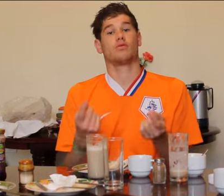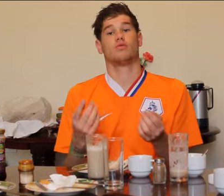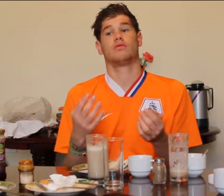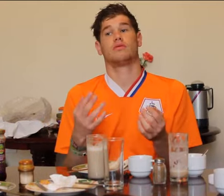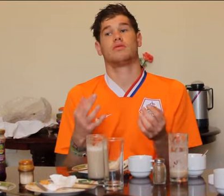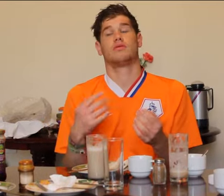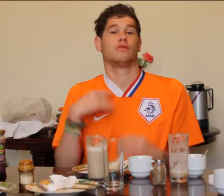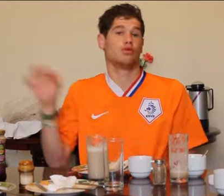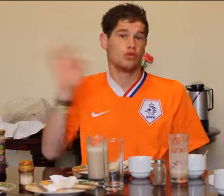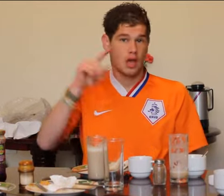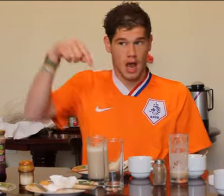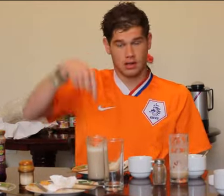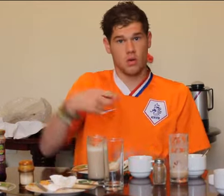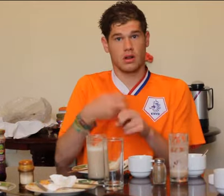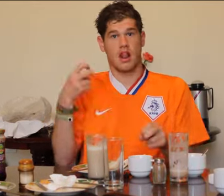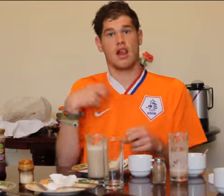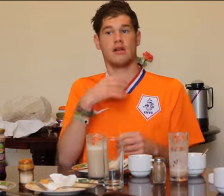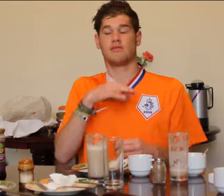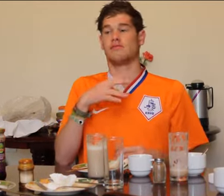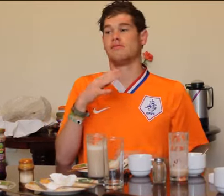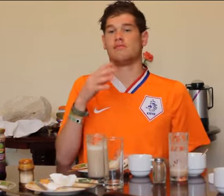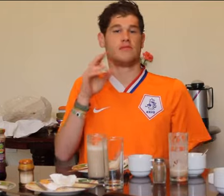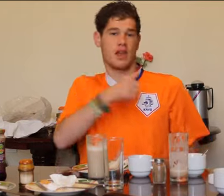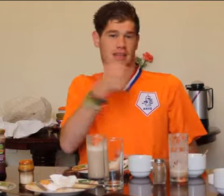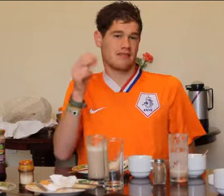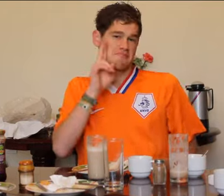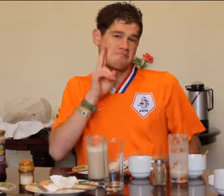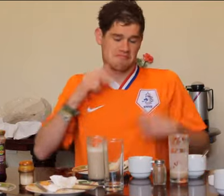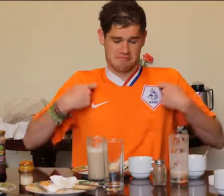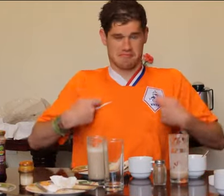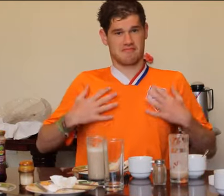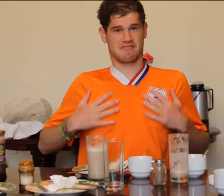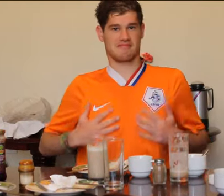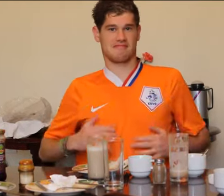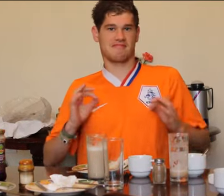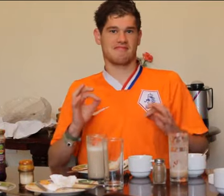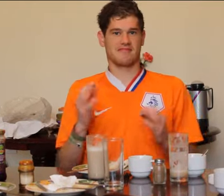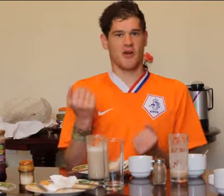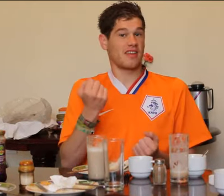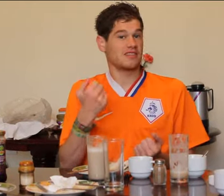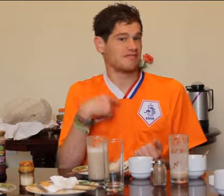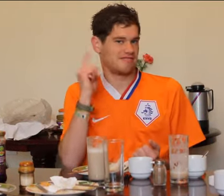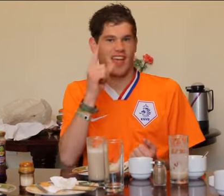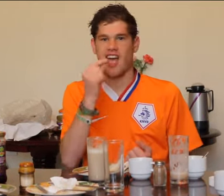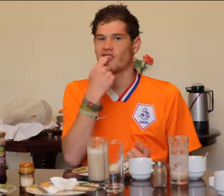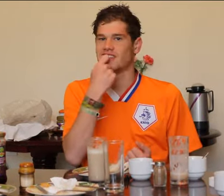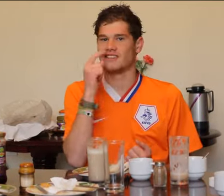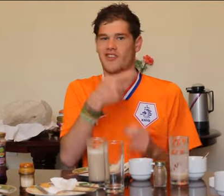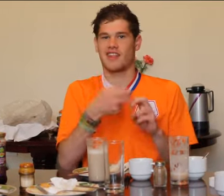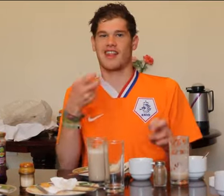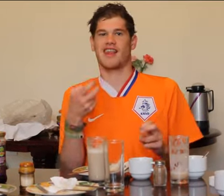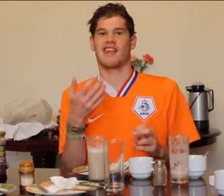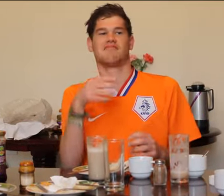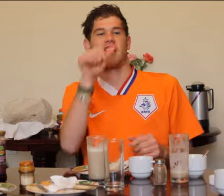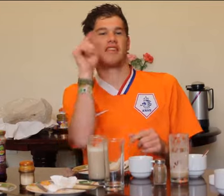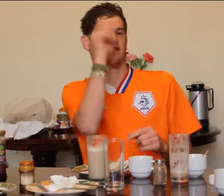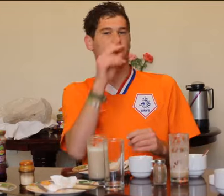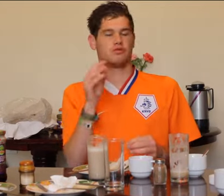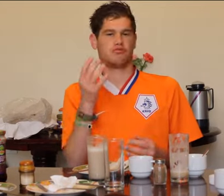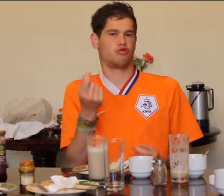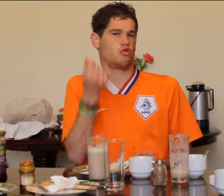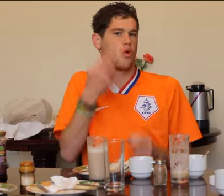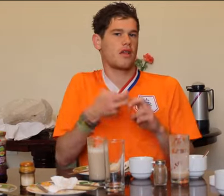Back at the hotel we put on nice clothes and we went out for dinner